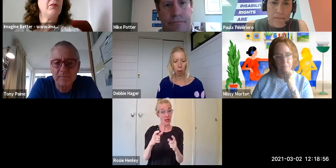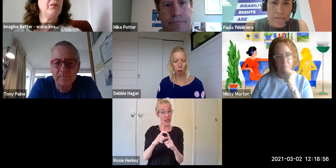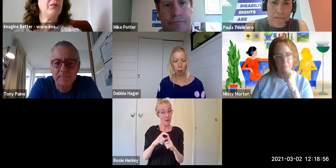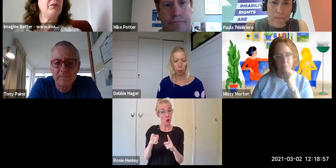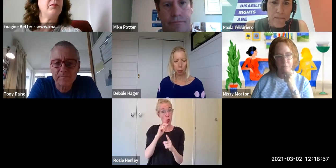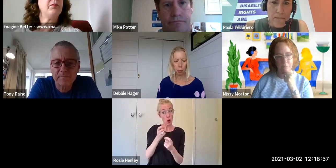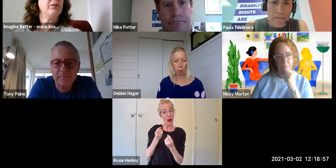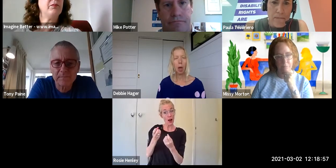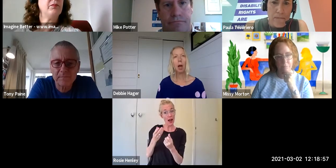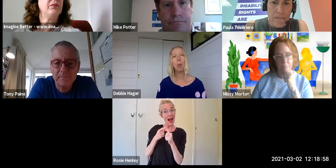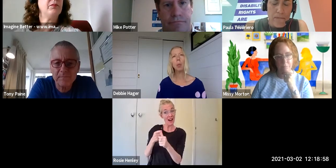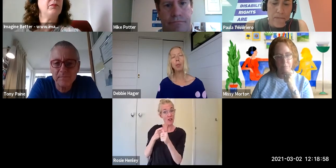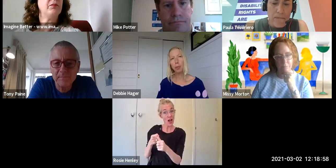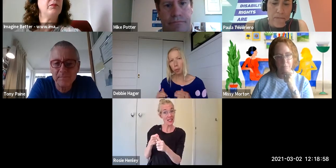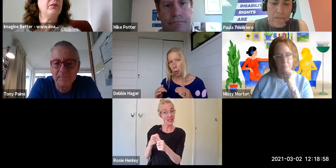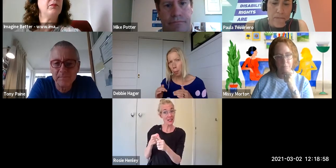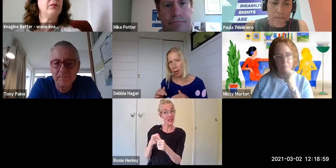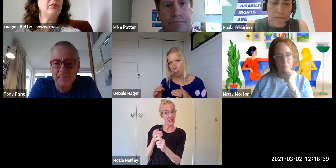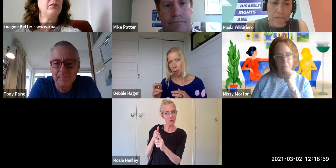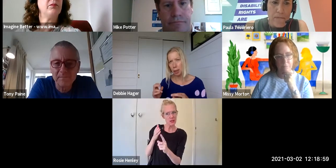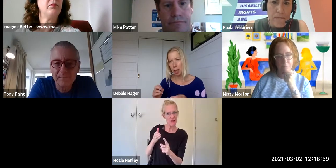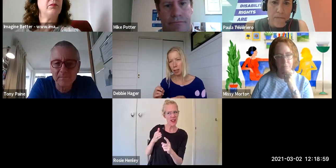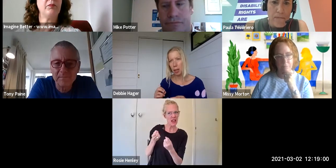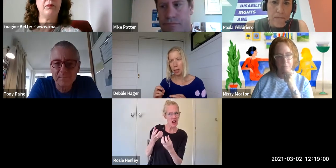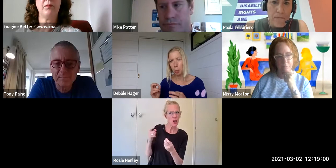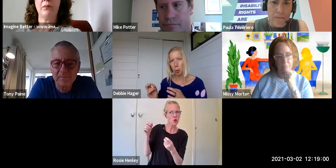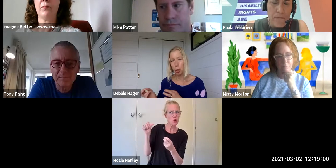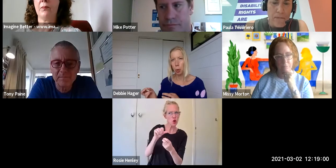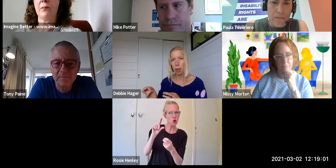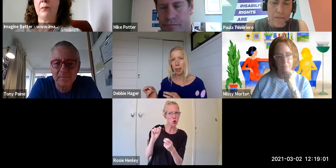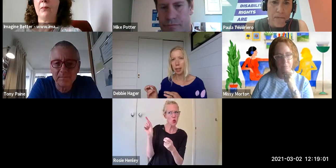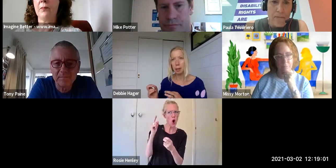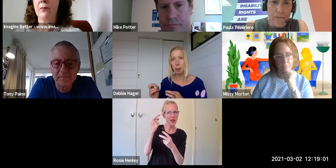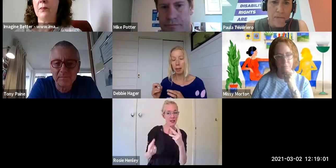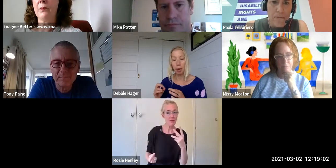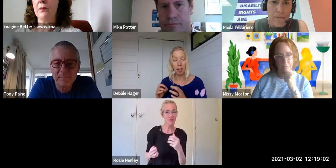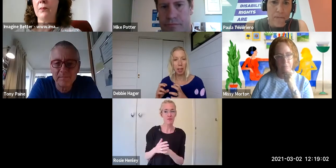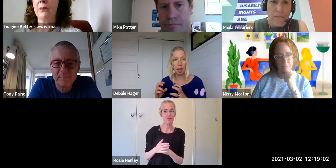[Debbie Hager] For me because I think it's important to work at a systems level I think